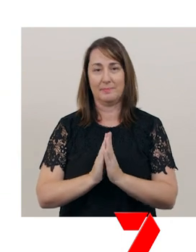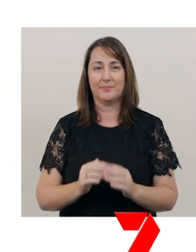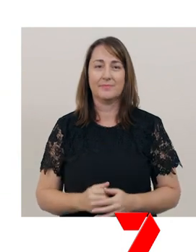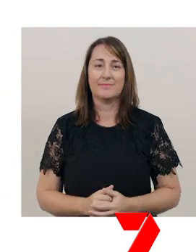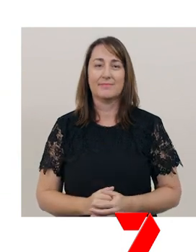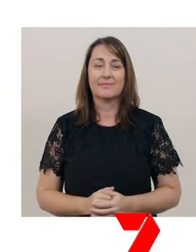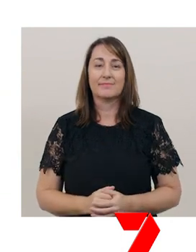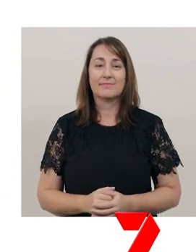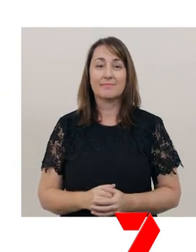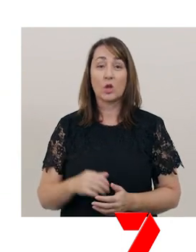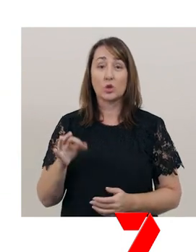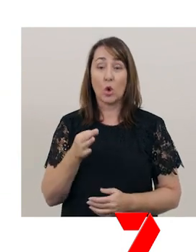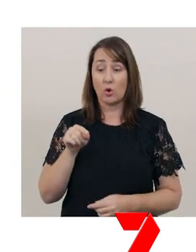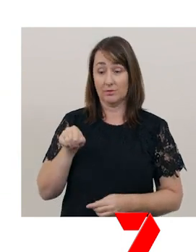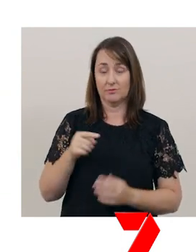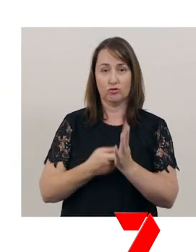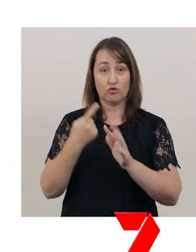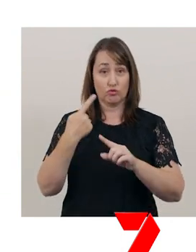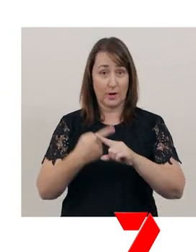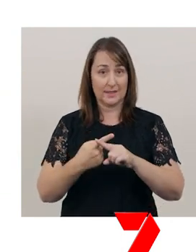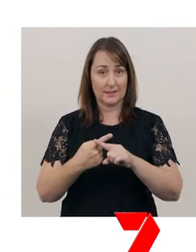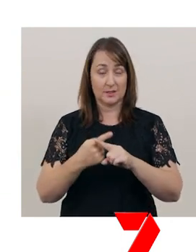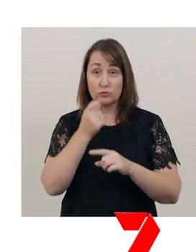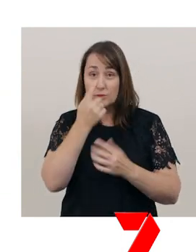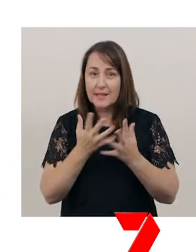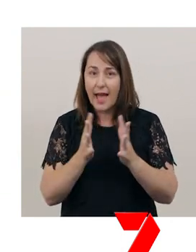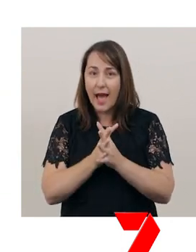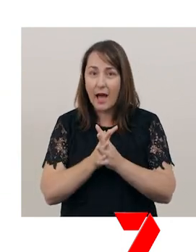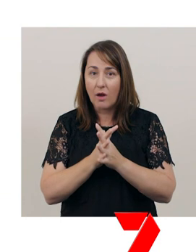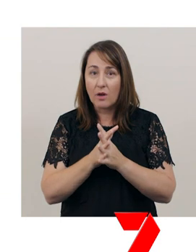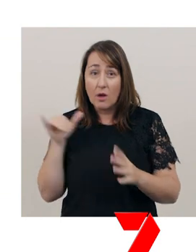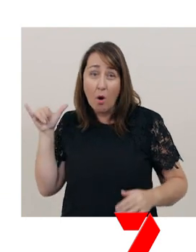A dog like Rex does tricks like this!